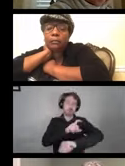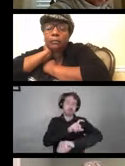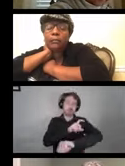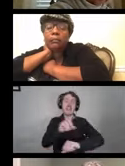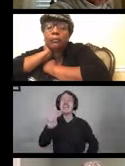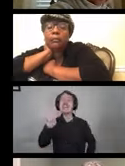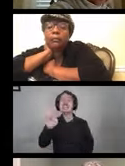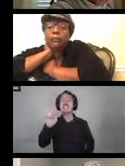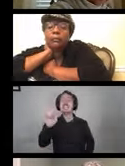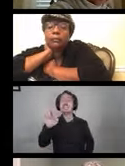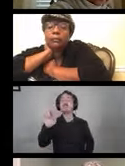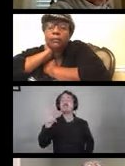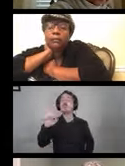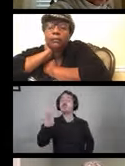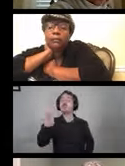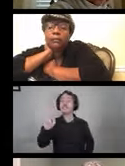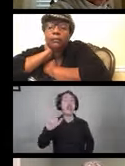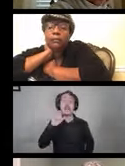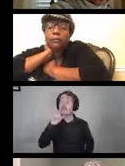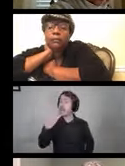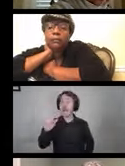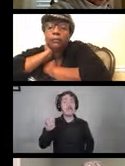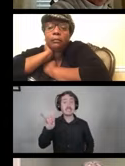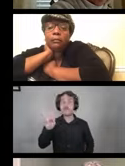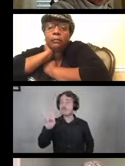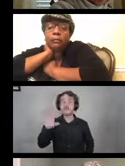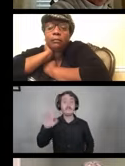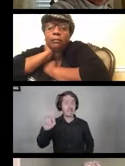that doesn't require mixing in water.